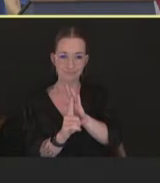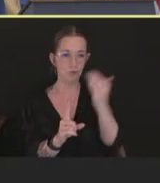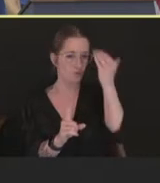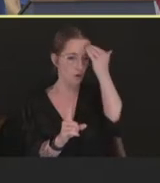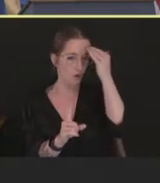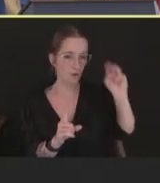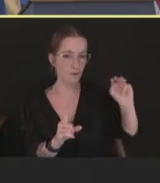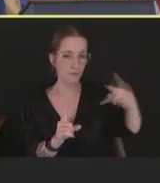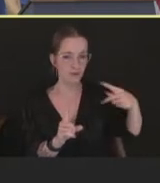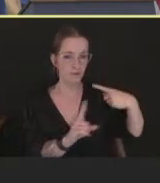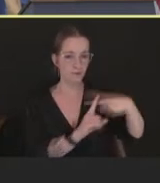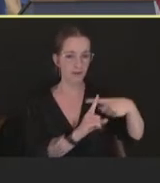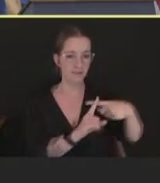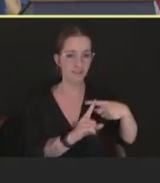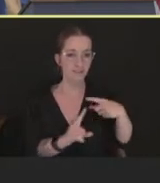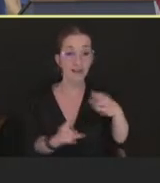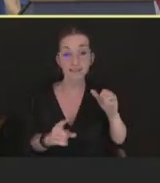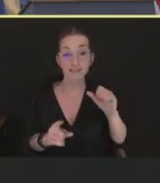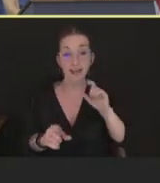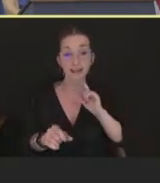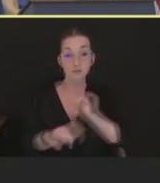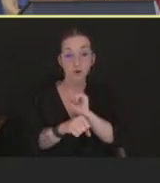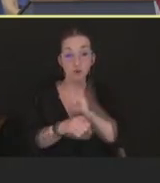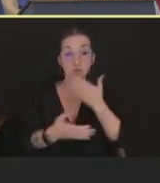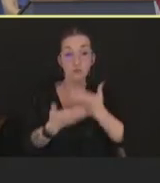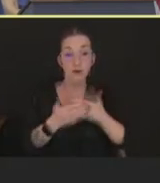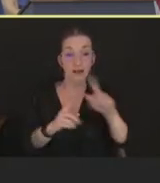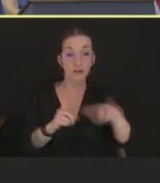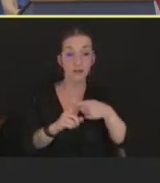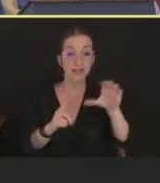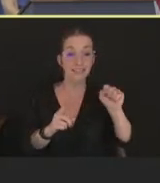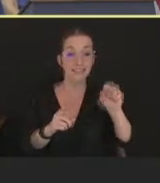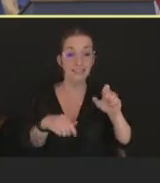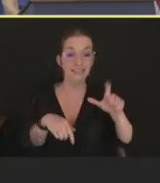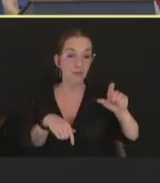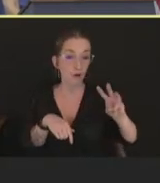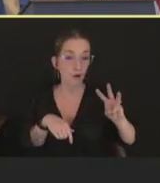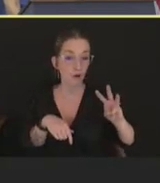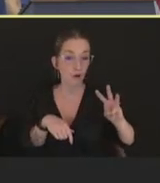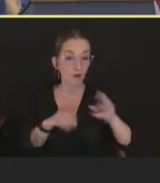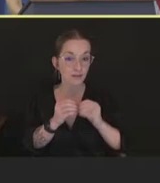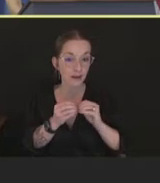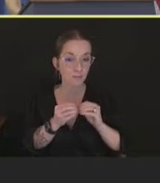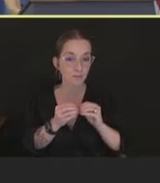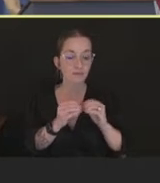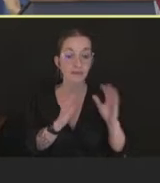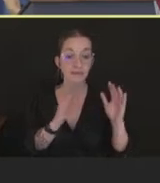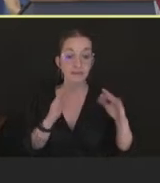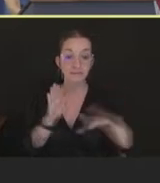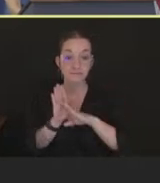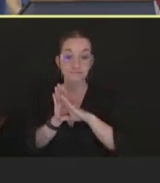were quite low. As cases began to pick up, it was clear that an expanded strategy was needed,